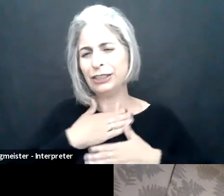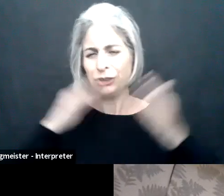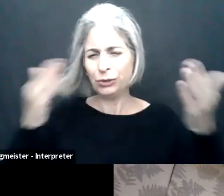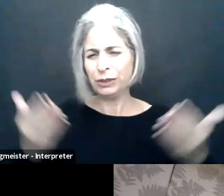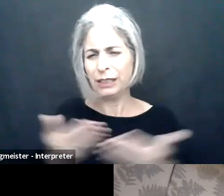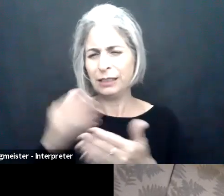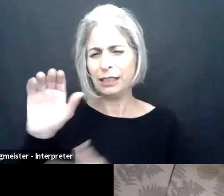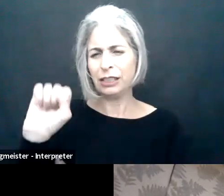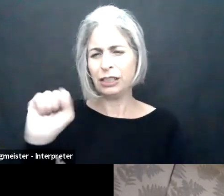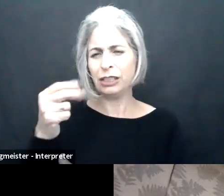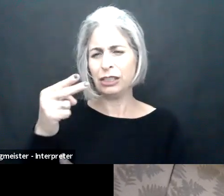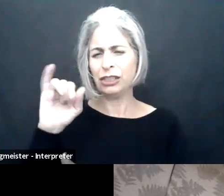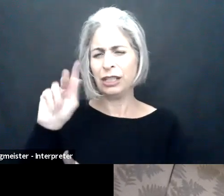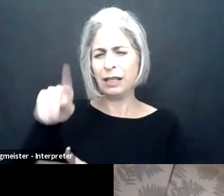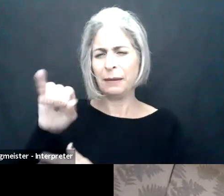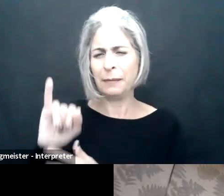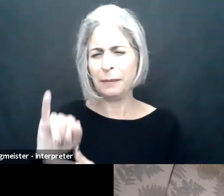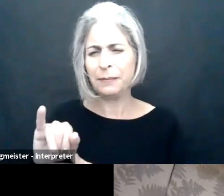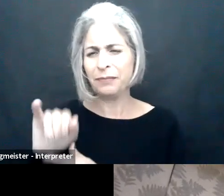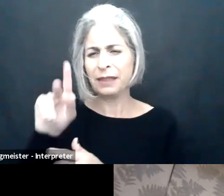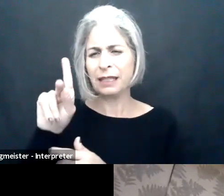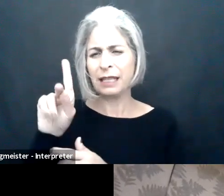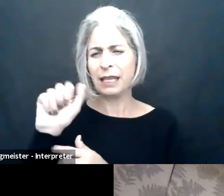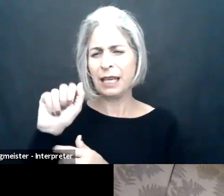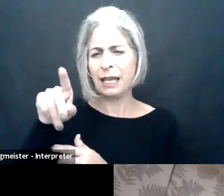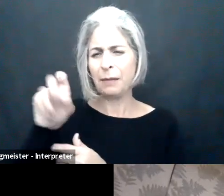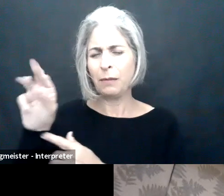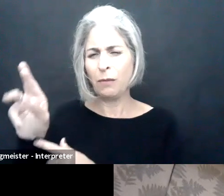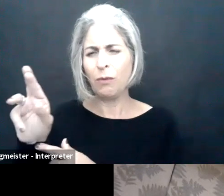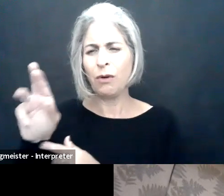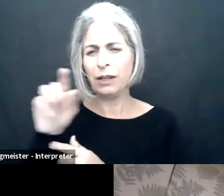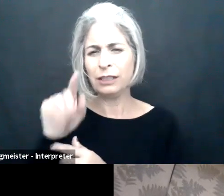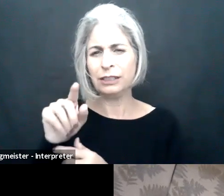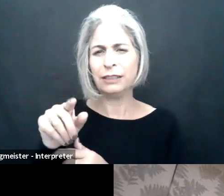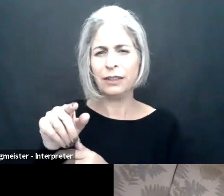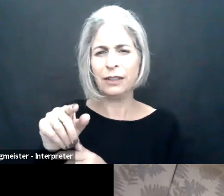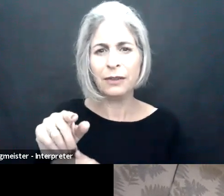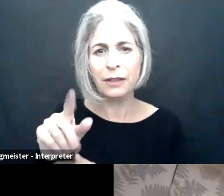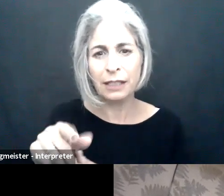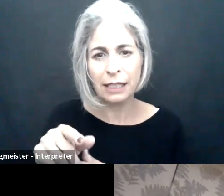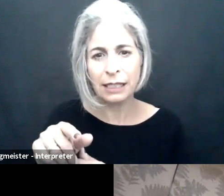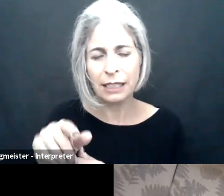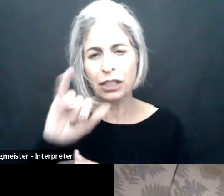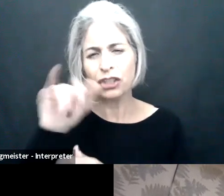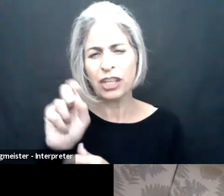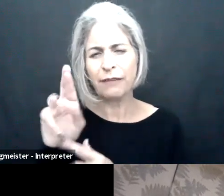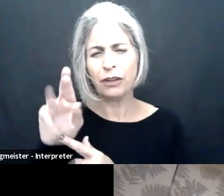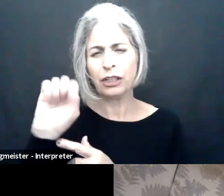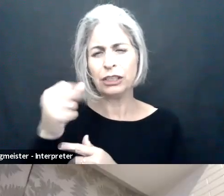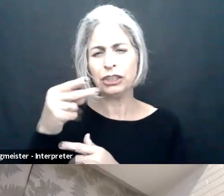you our first speaker today. It's my great pleasure and honor to introduce to you Jennifer Sheehy who is